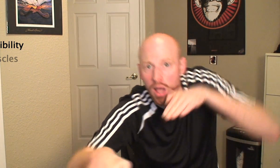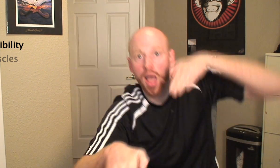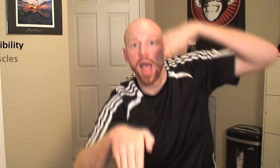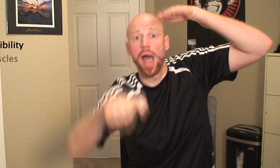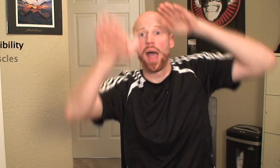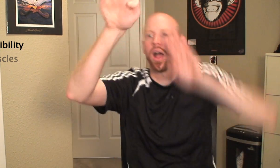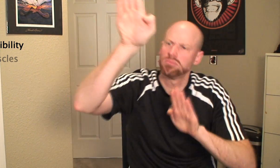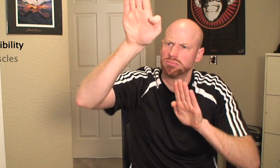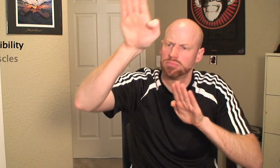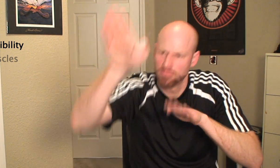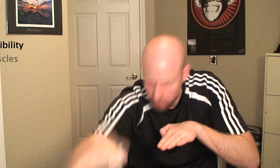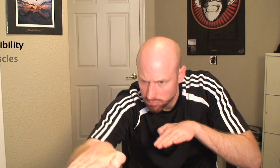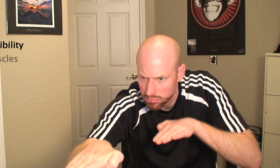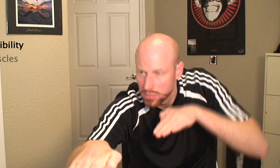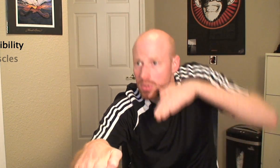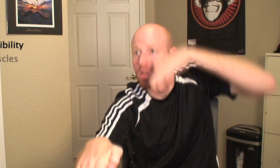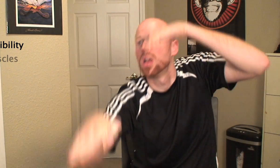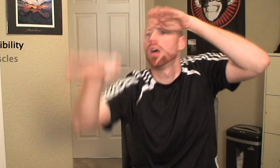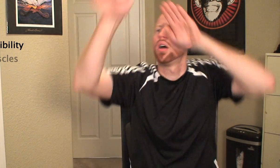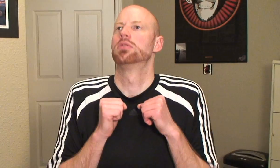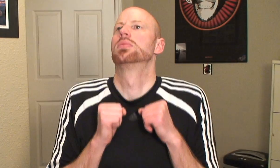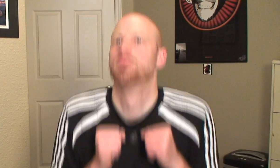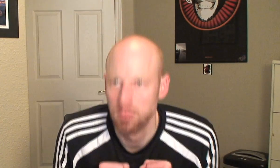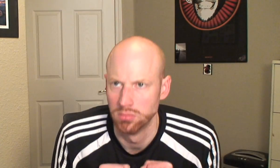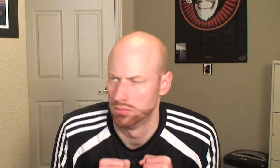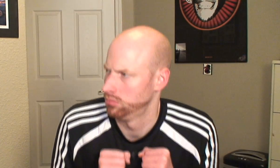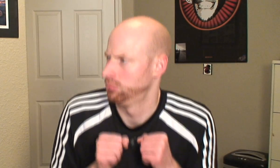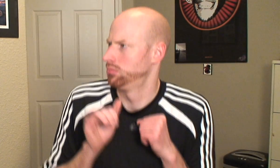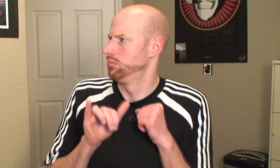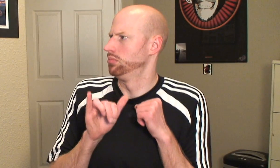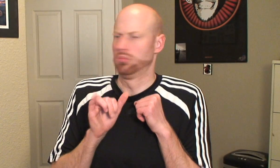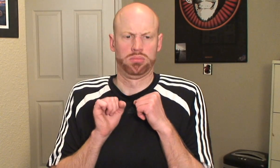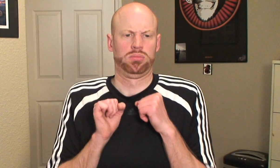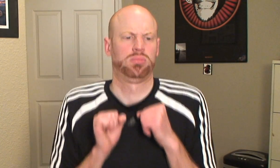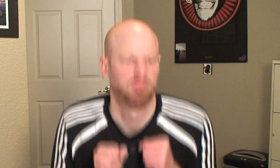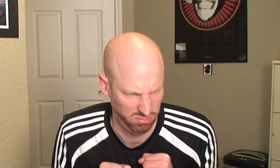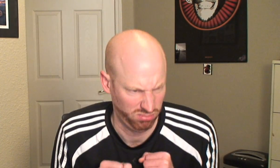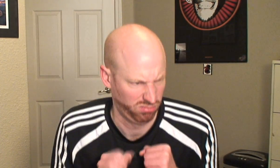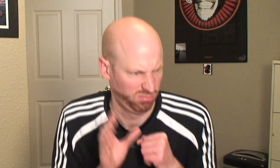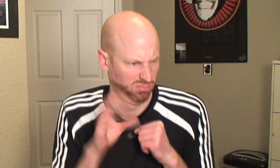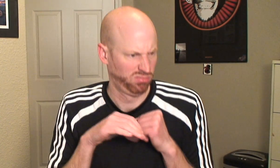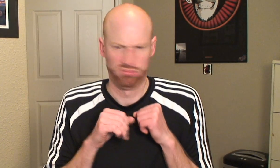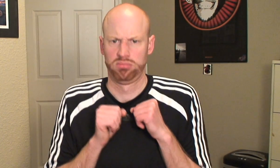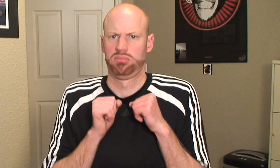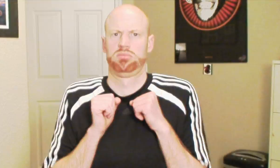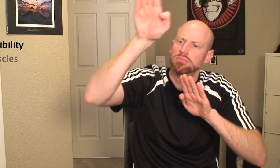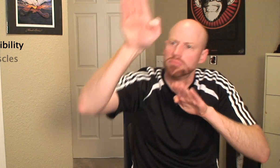and unnatural state, striking the ground from heel to toe